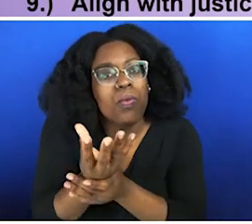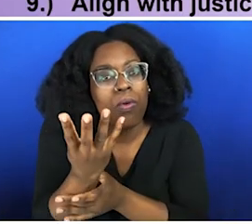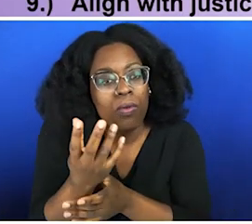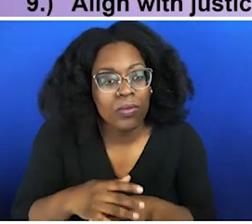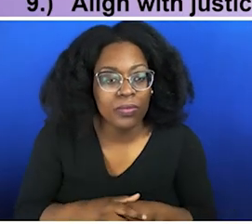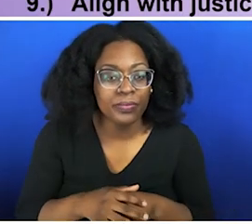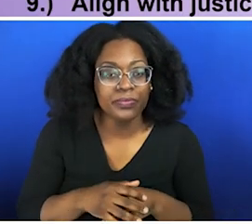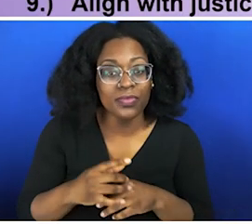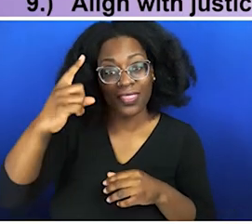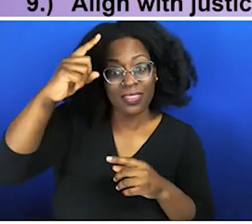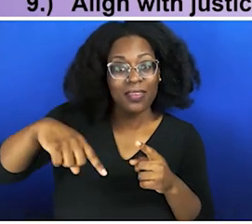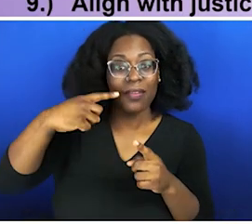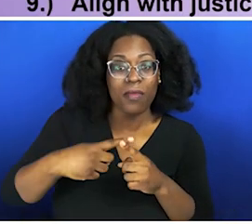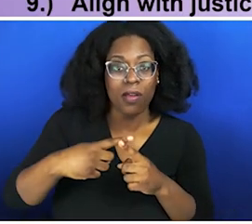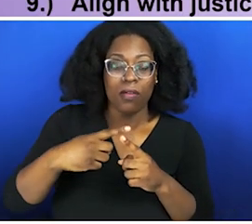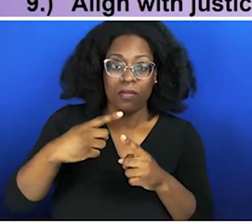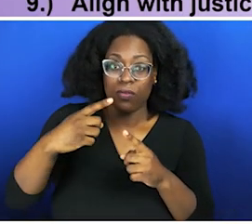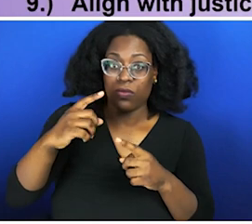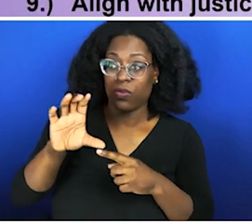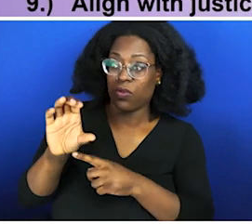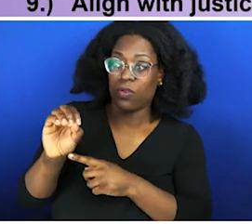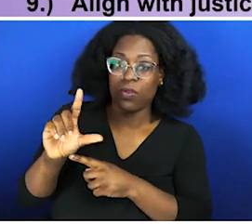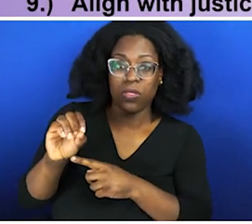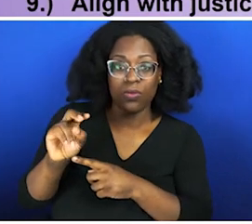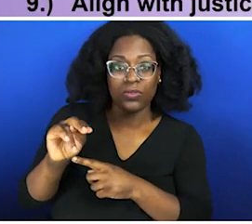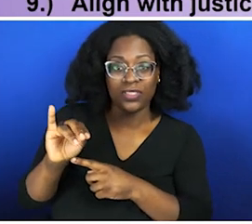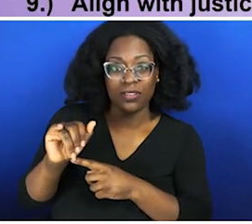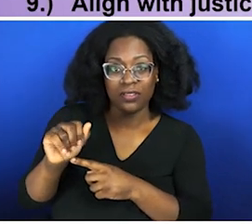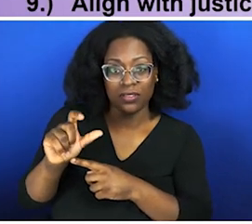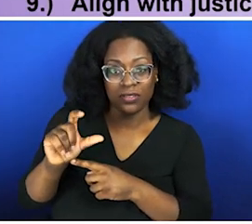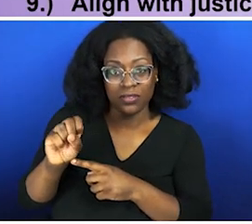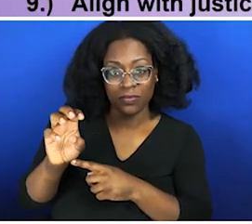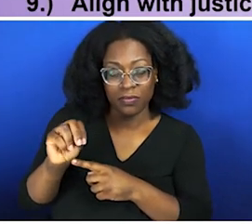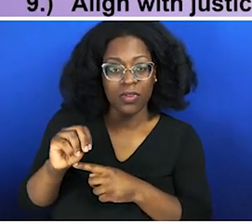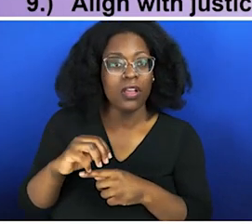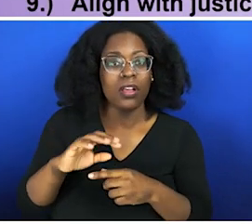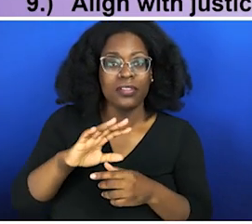what it does to our interpersonal relationships, center colonialism, center trauma, center